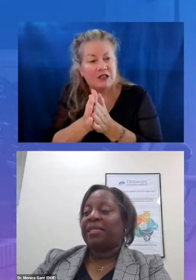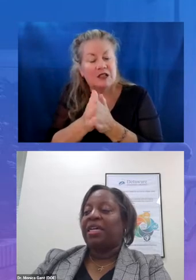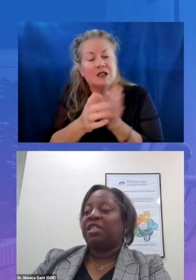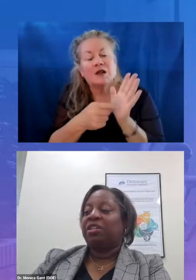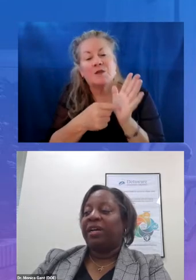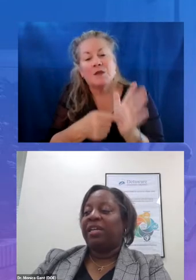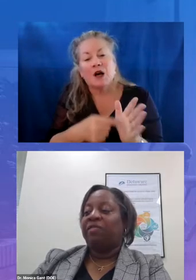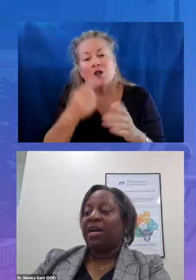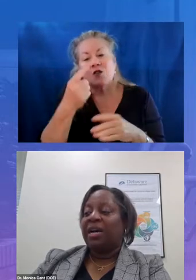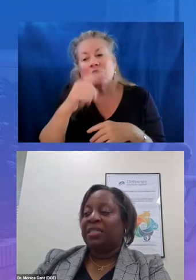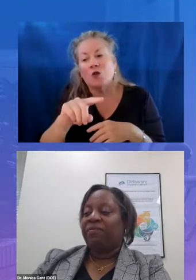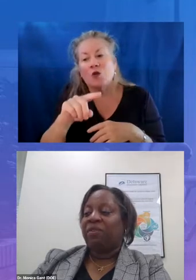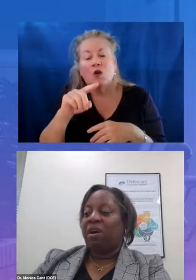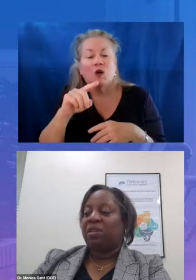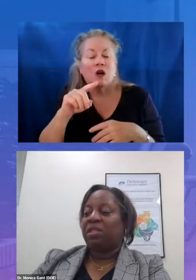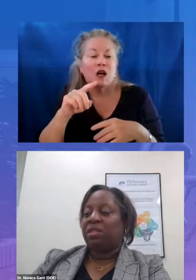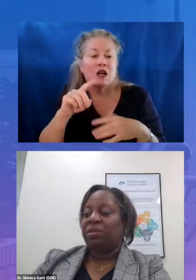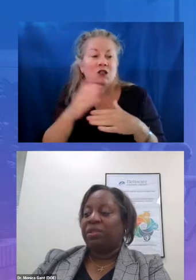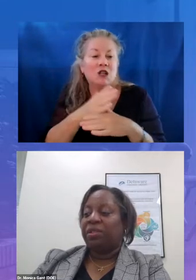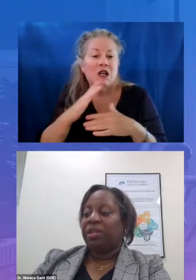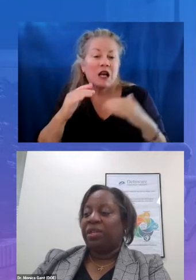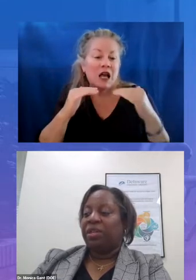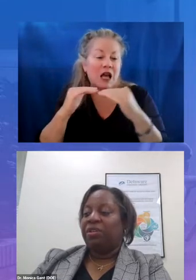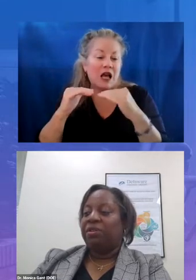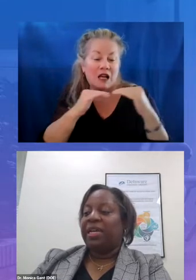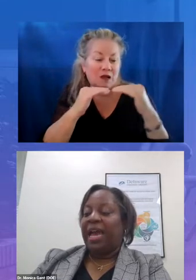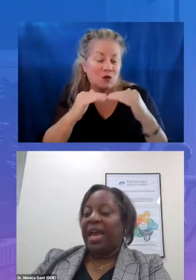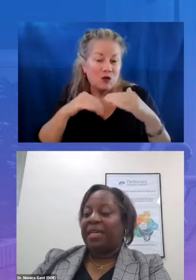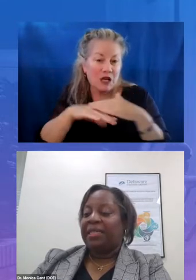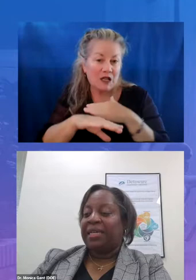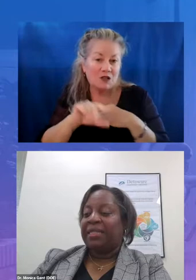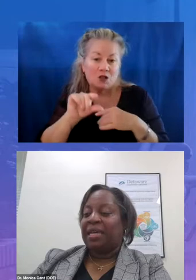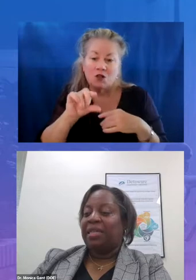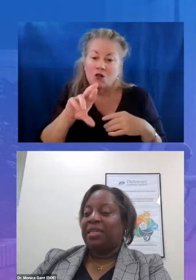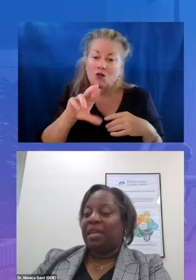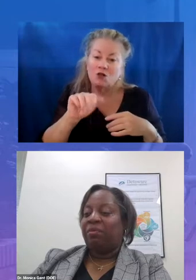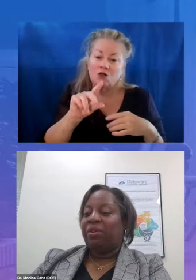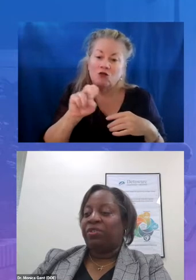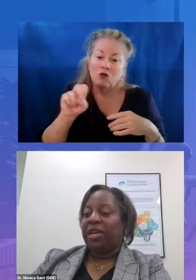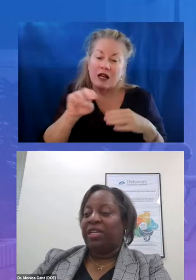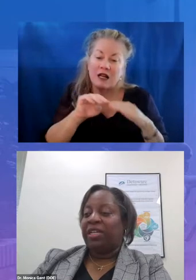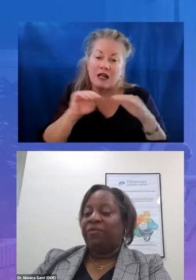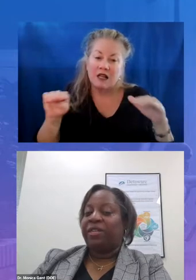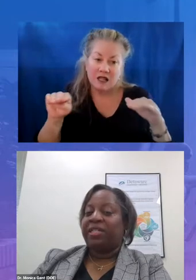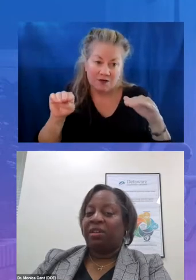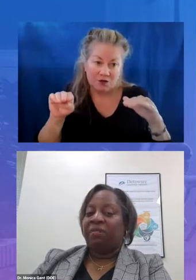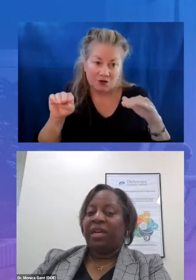to grade level content for all students you can access the delaware strategy for accelerating